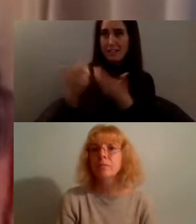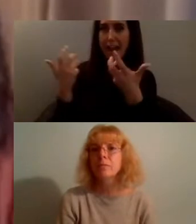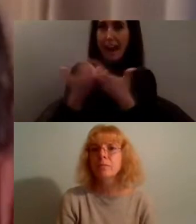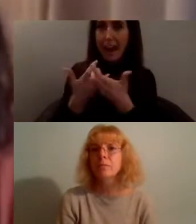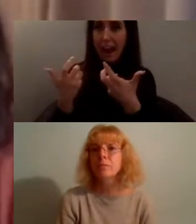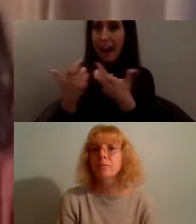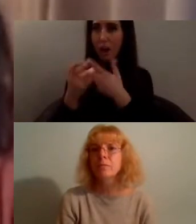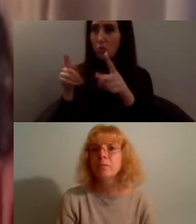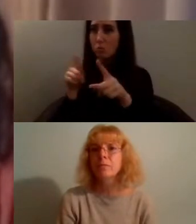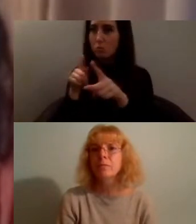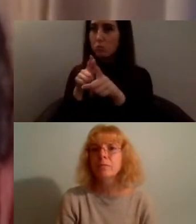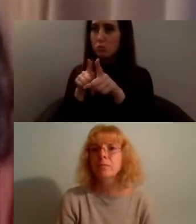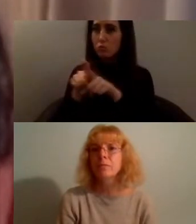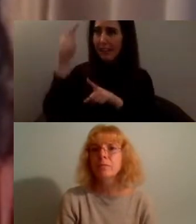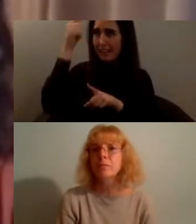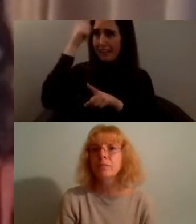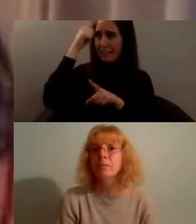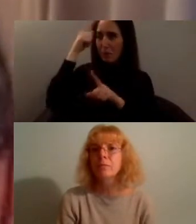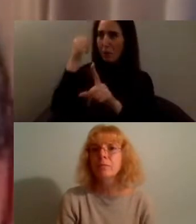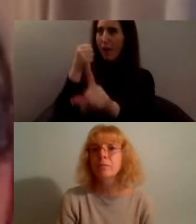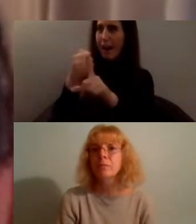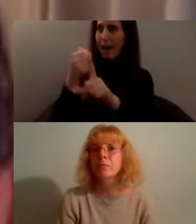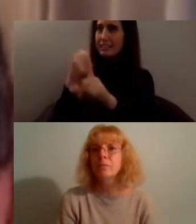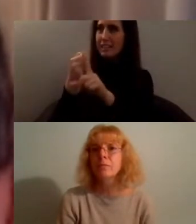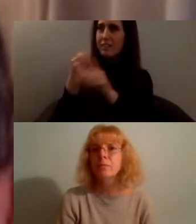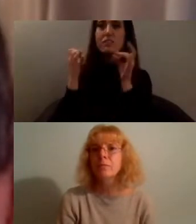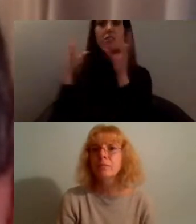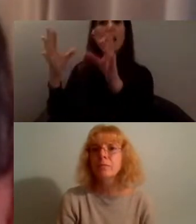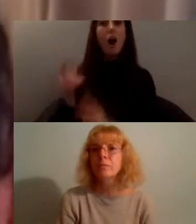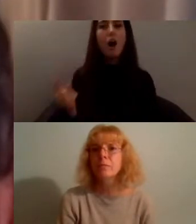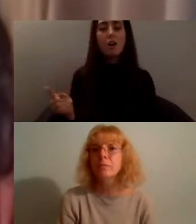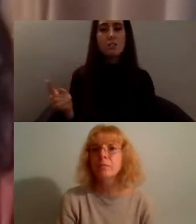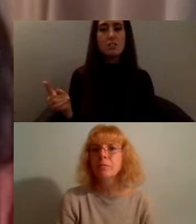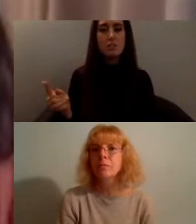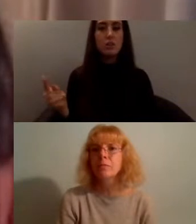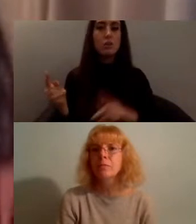so it's within within this kind of context that we're bringing this conversation and particularly